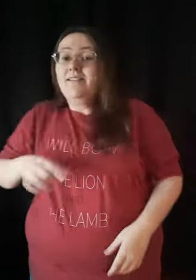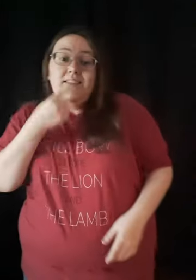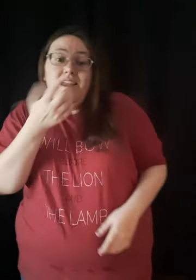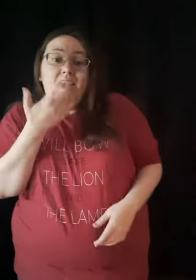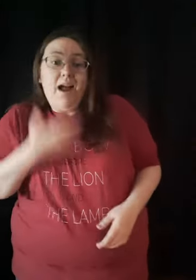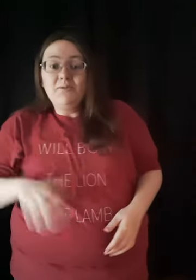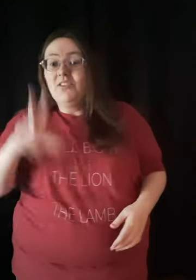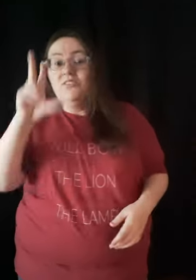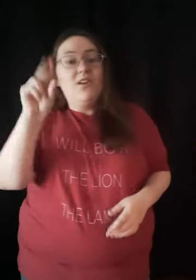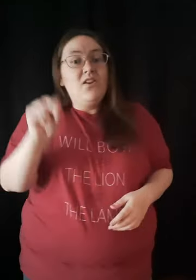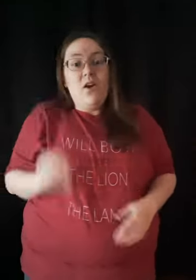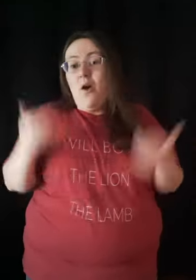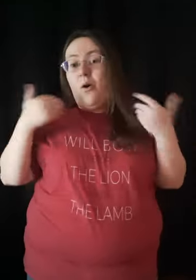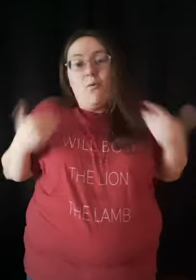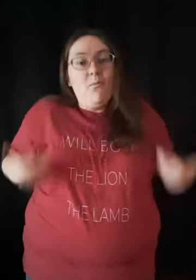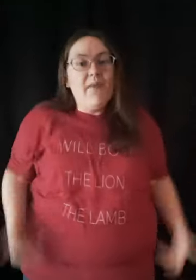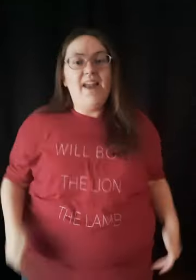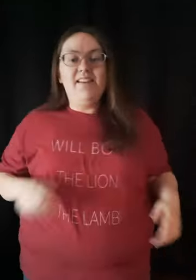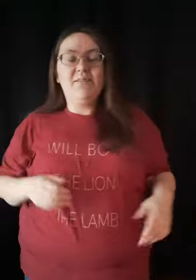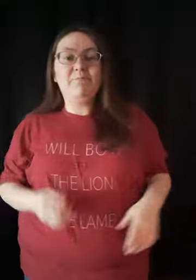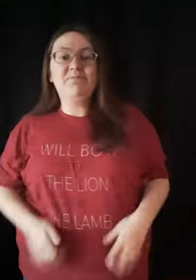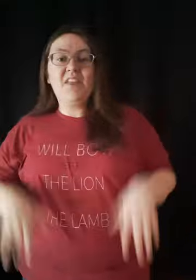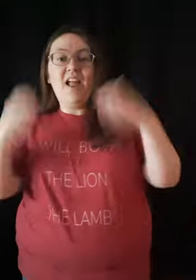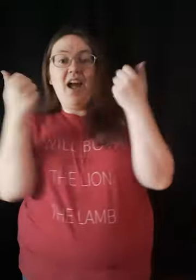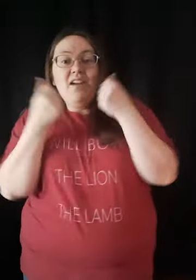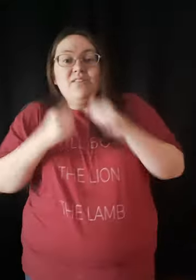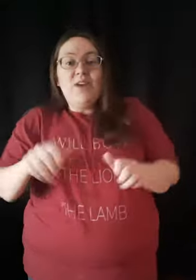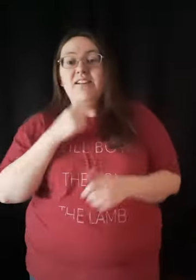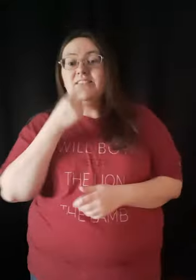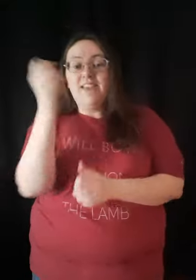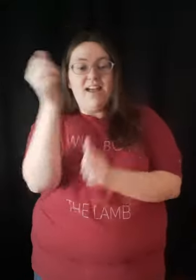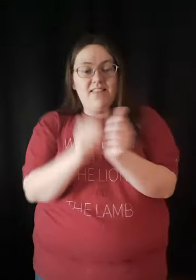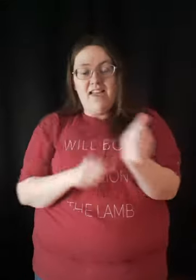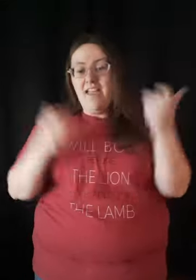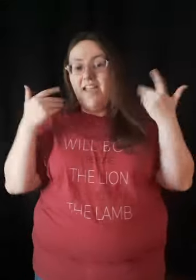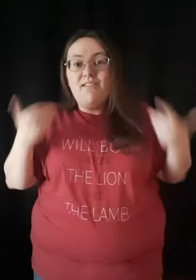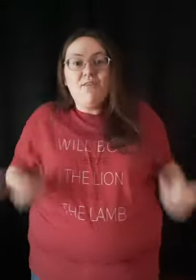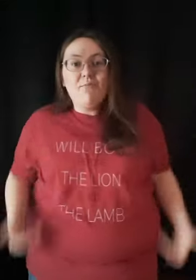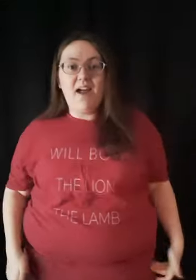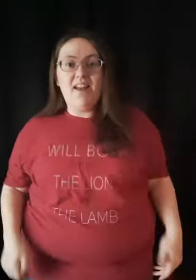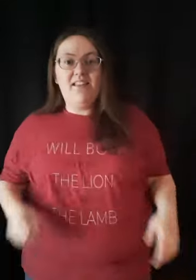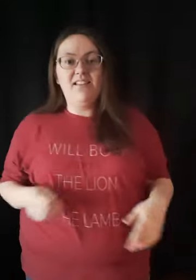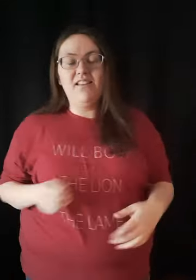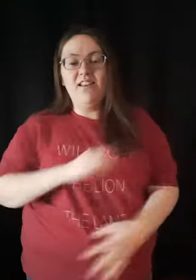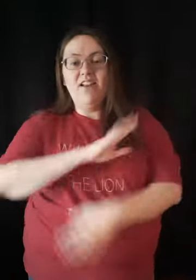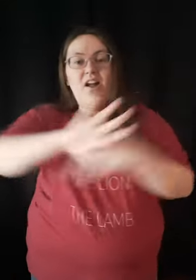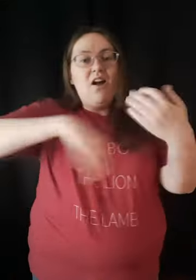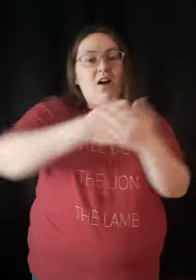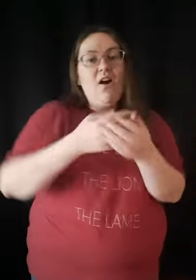I say, I'm just a nobody Trying to tell everybody